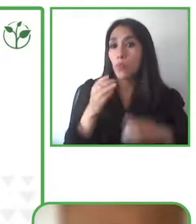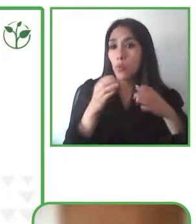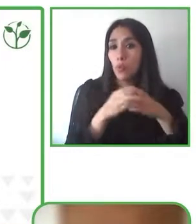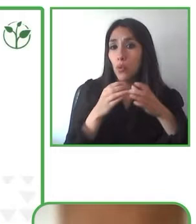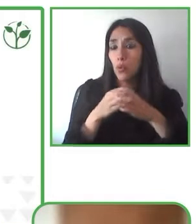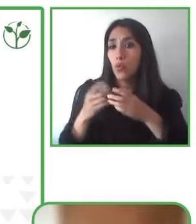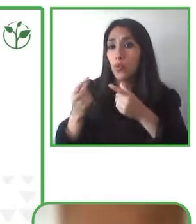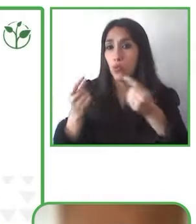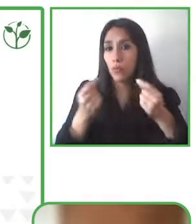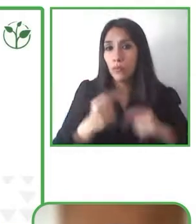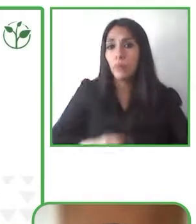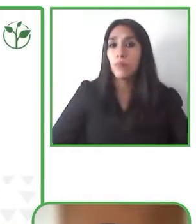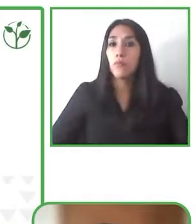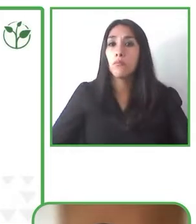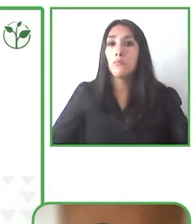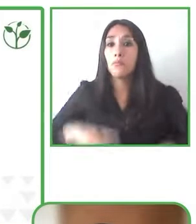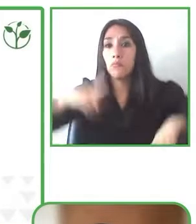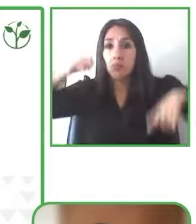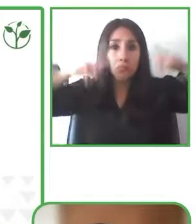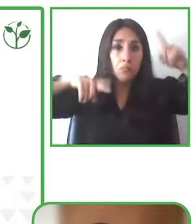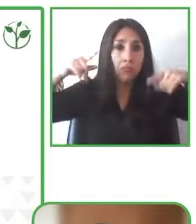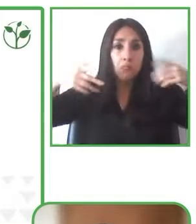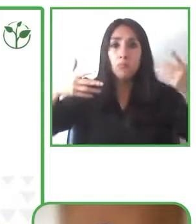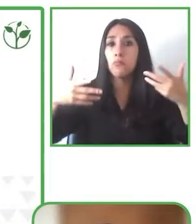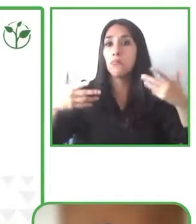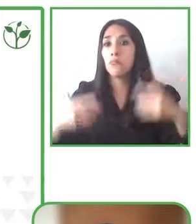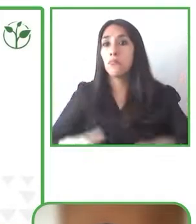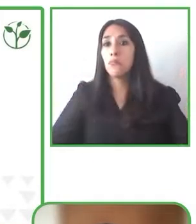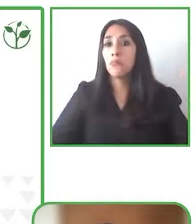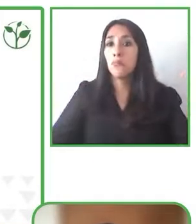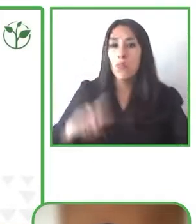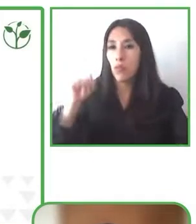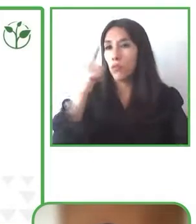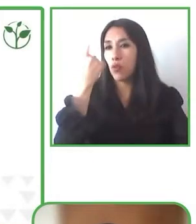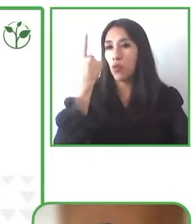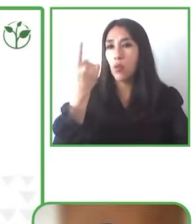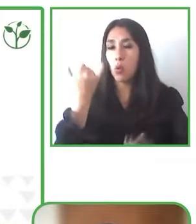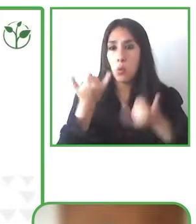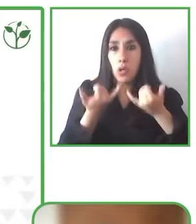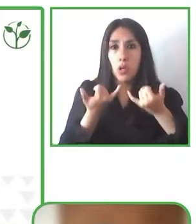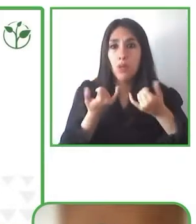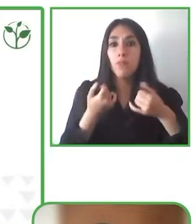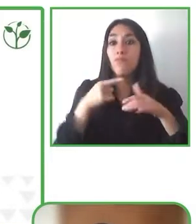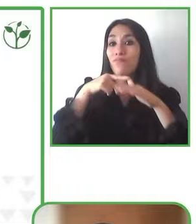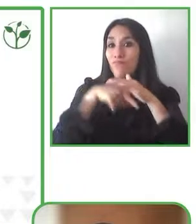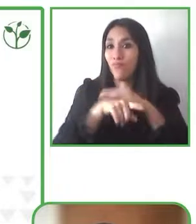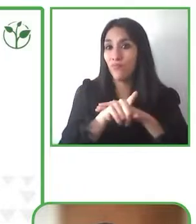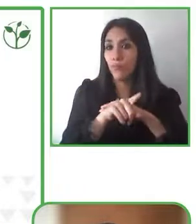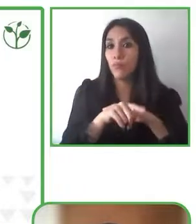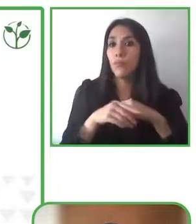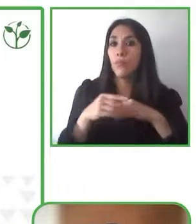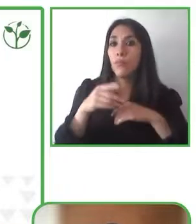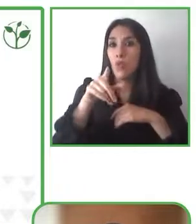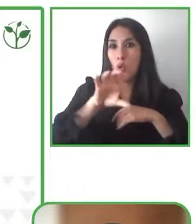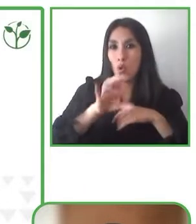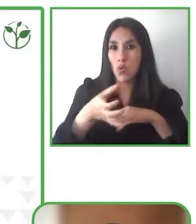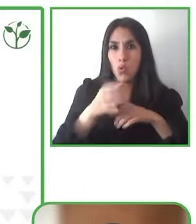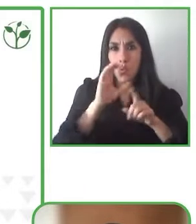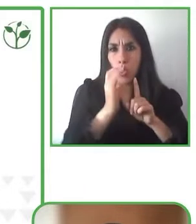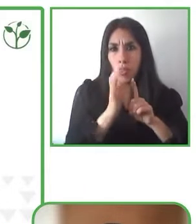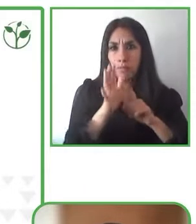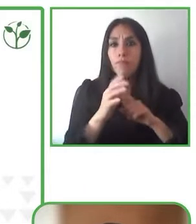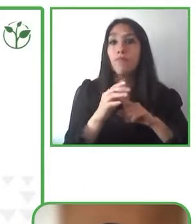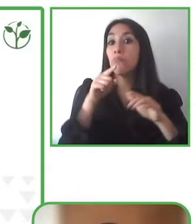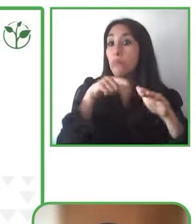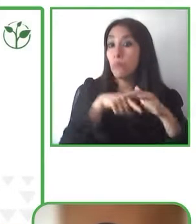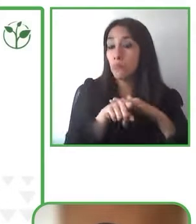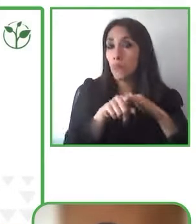We have some examples here for the access to our cultural centre is totally enabled